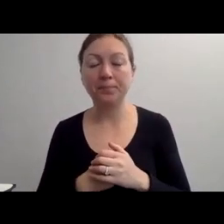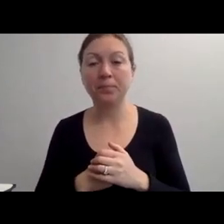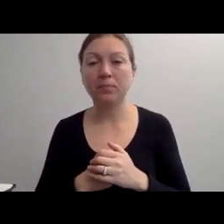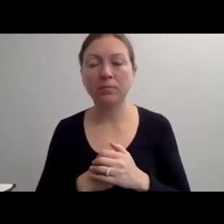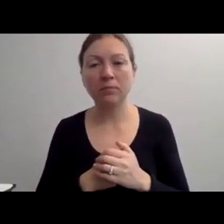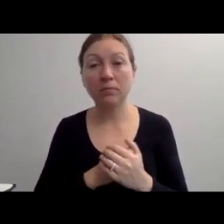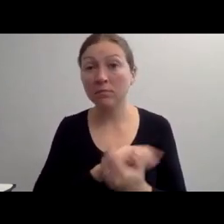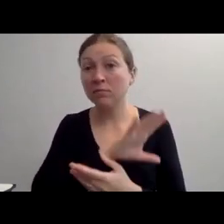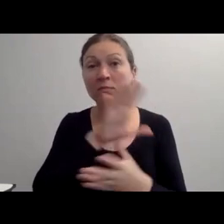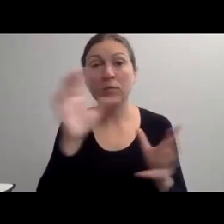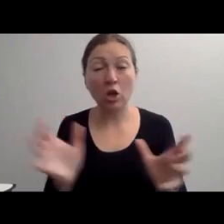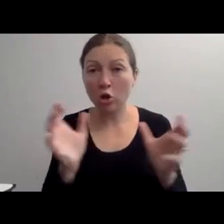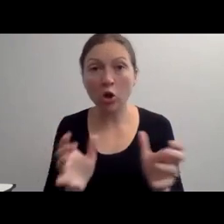JUST BECAUSE THEY HAVE A DISABILITY.